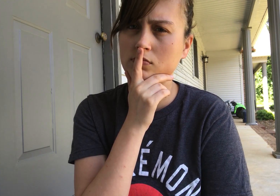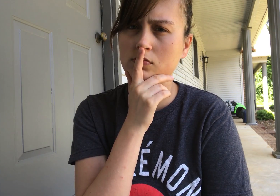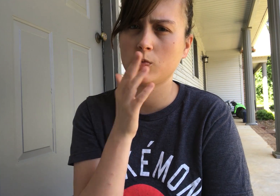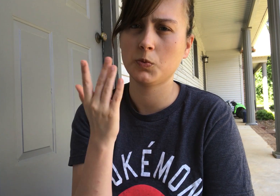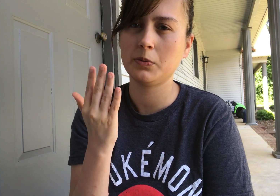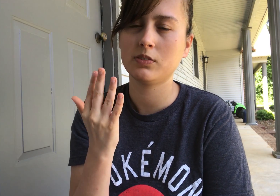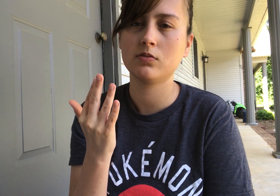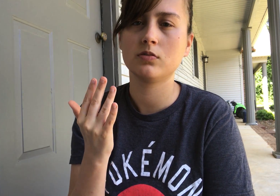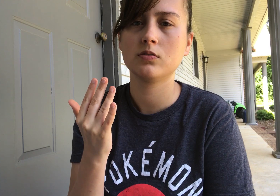Huh, wait a minute.